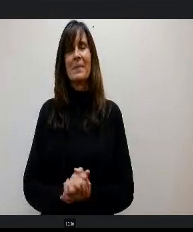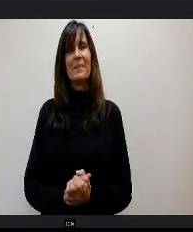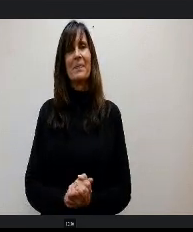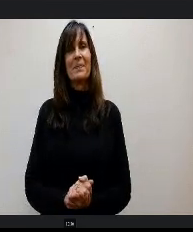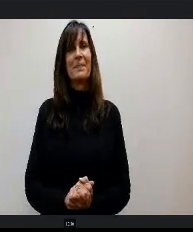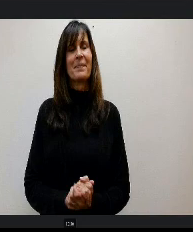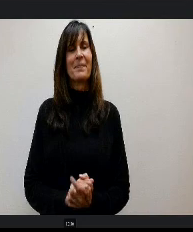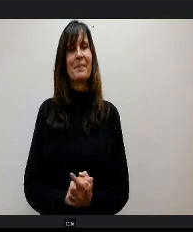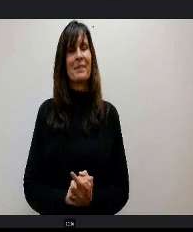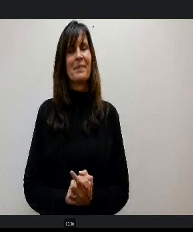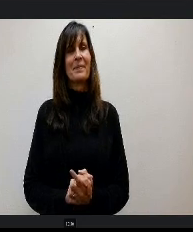Superhero.